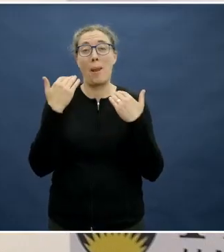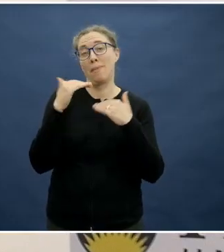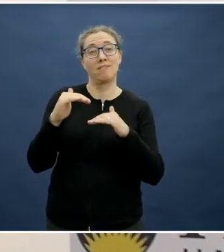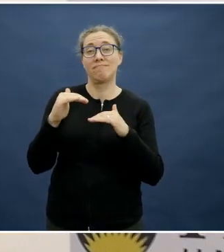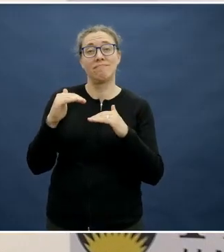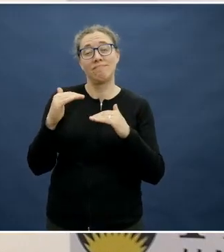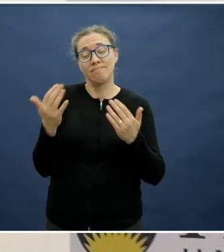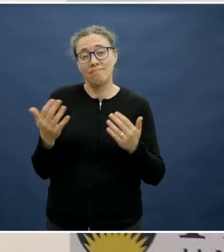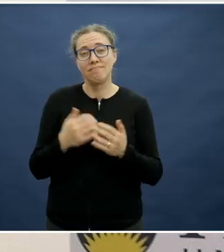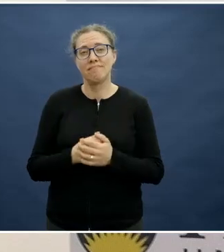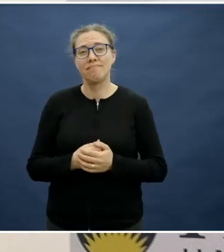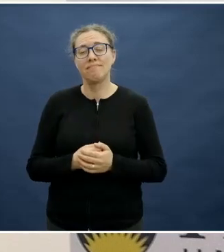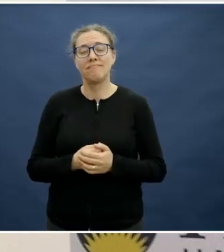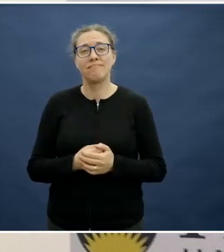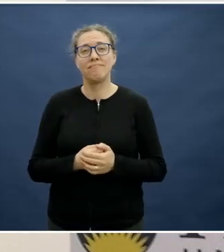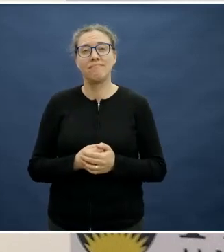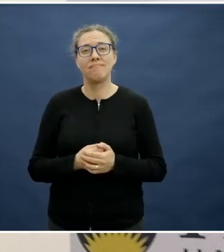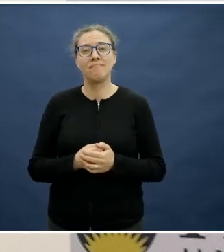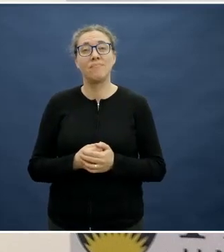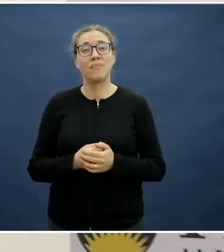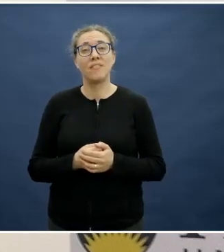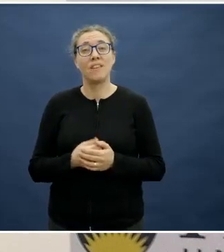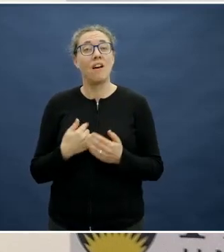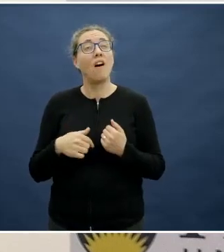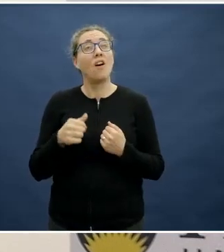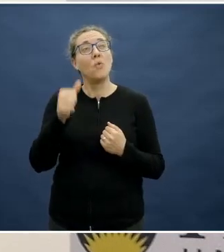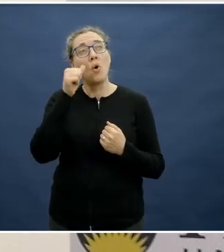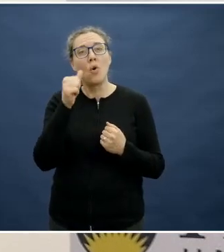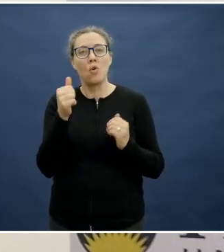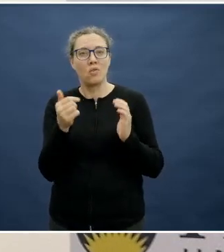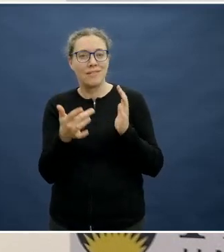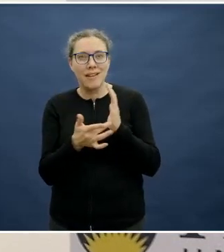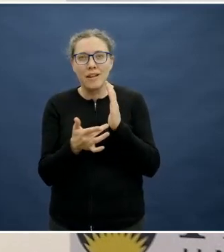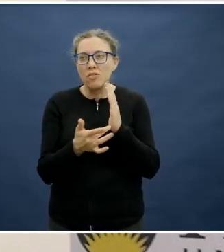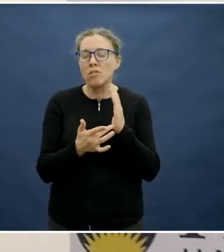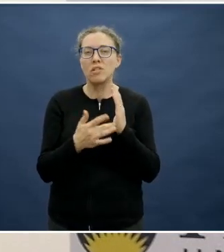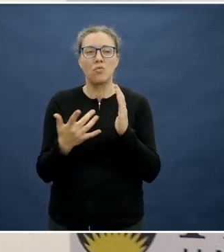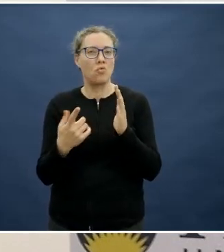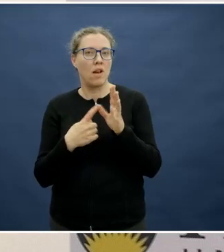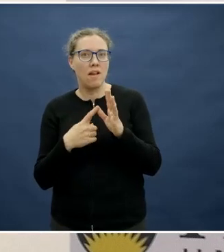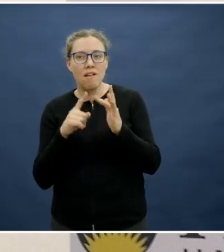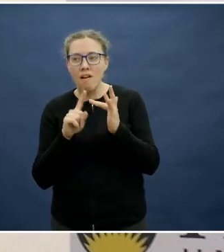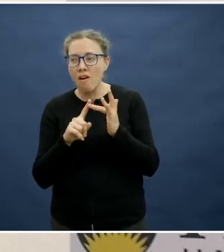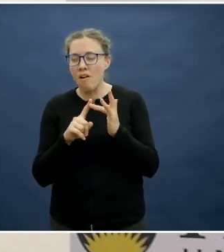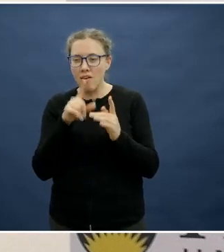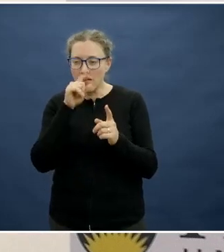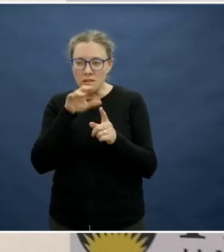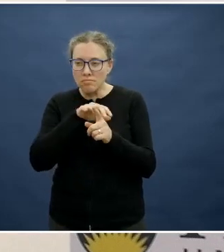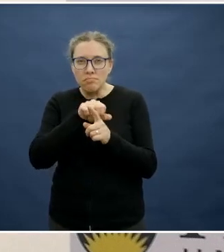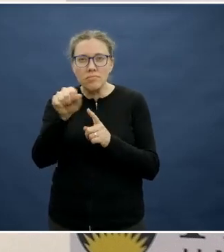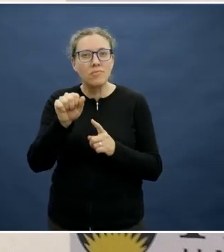I think certainly text recognition and artificial intelligence because we make so many food